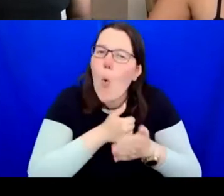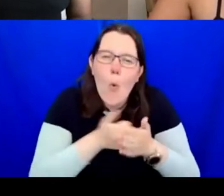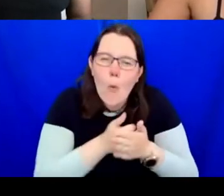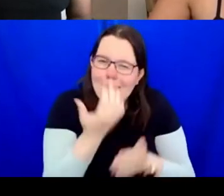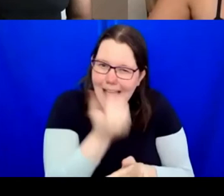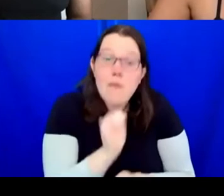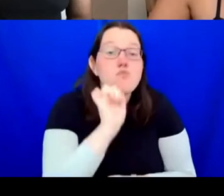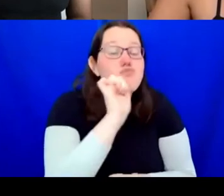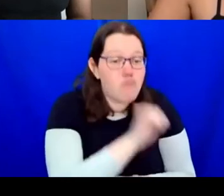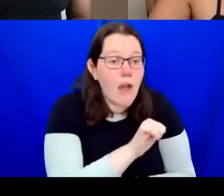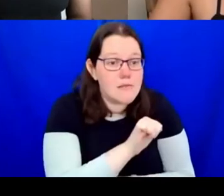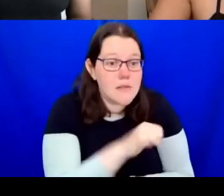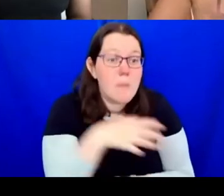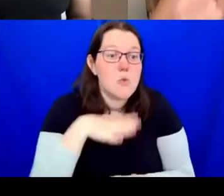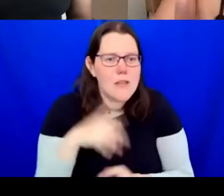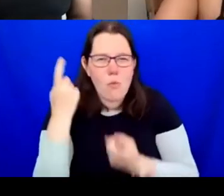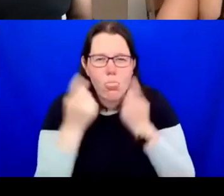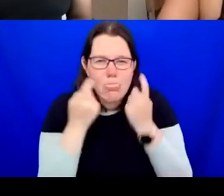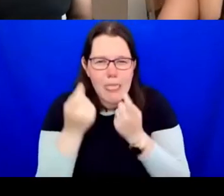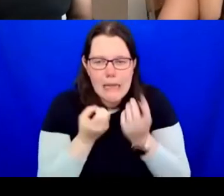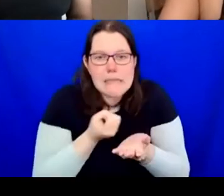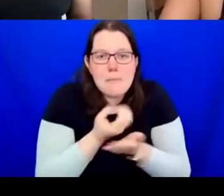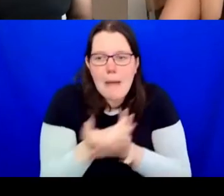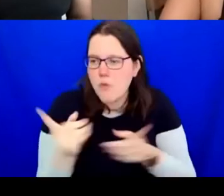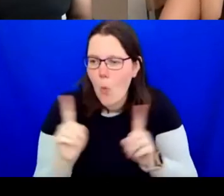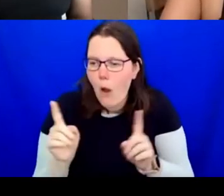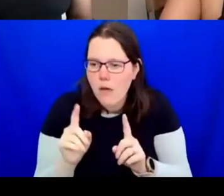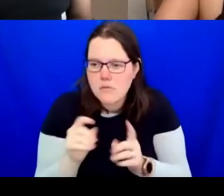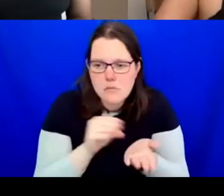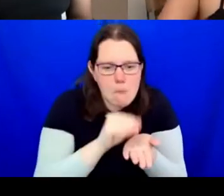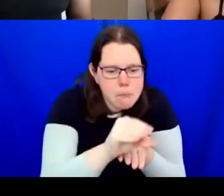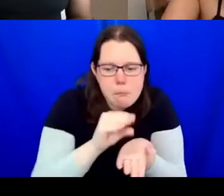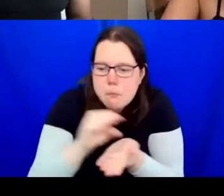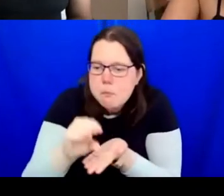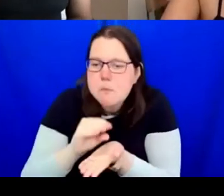it on what you spend it on. I will stop there. AIDAN: Thanks, Teresa. Where do I sign up for